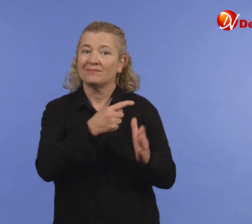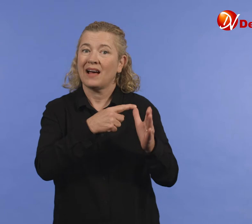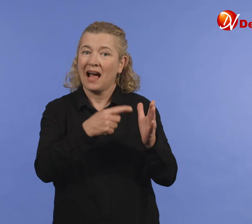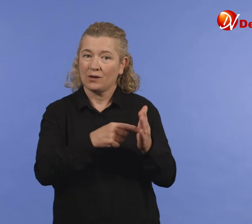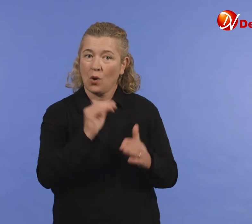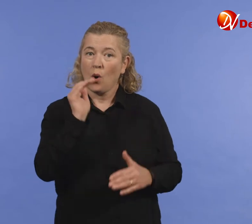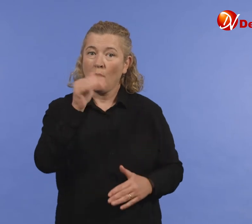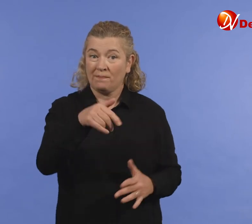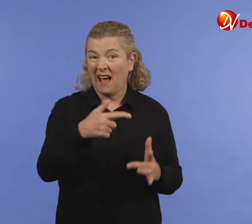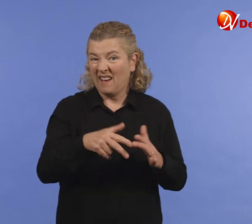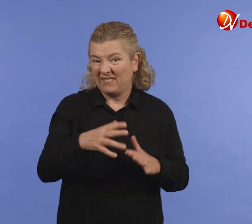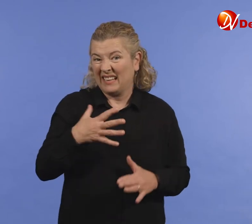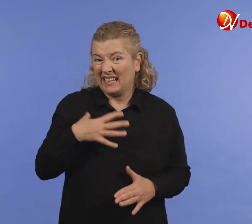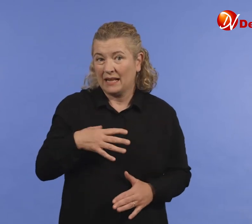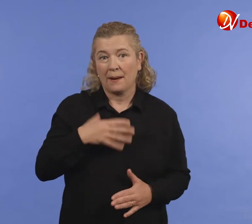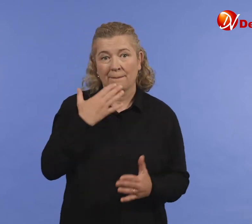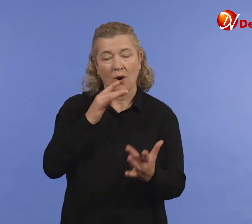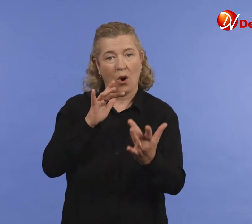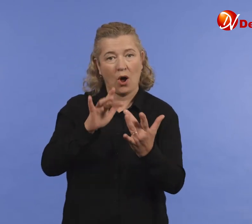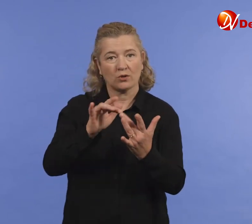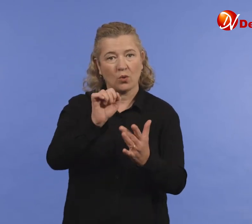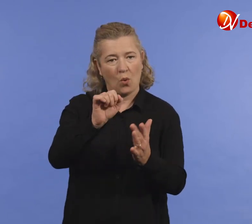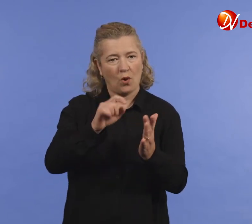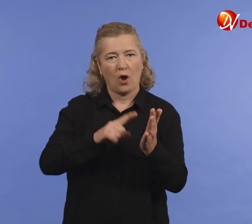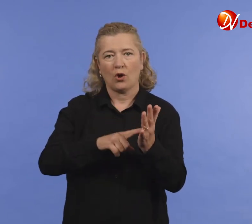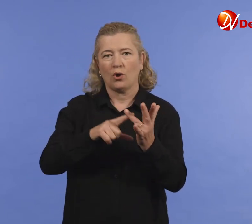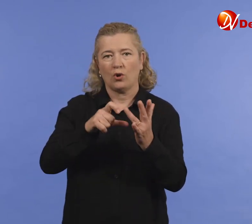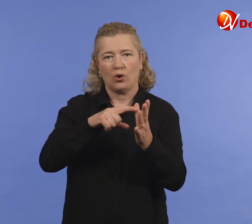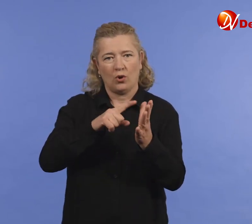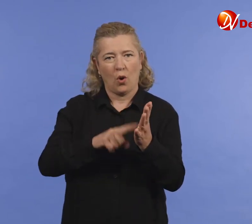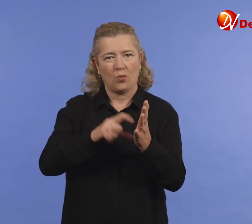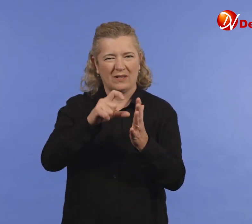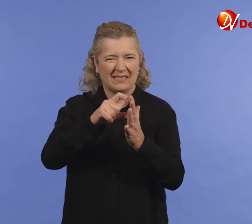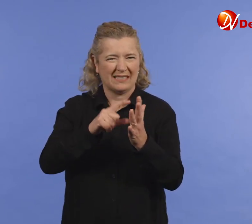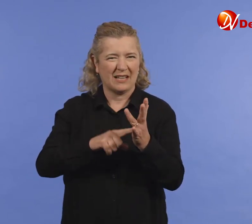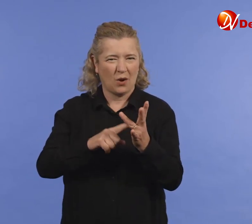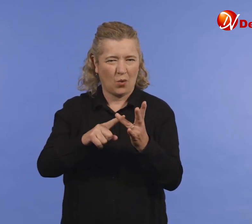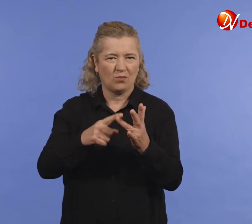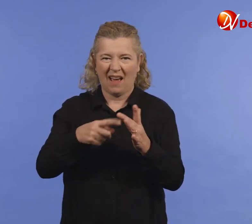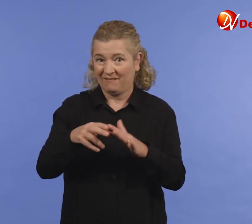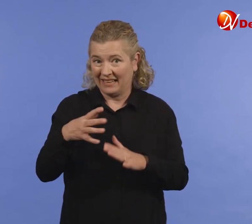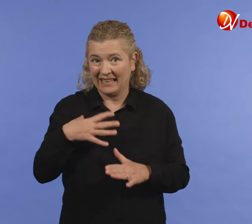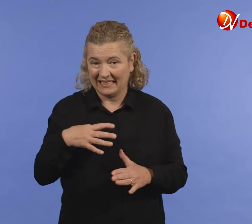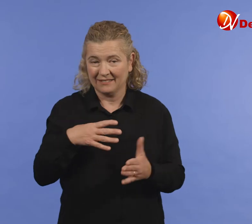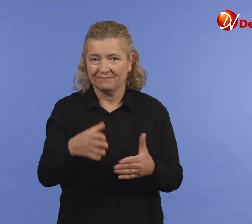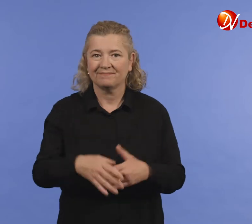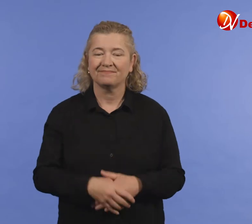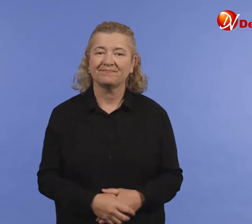including vaccination at home if needed. Contact your local DLO if this is required.